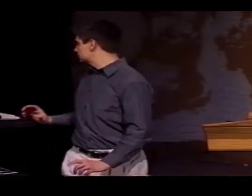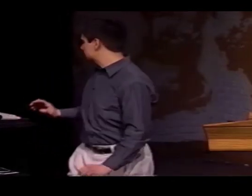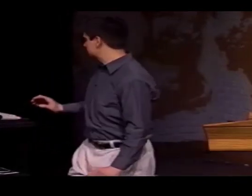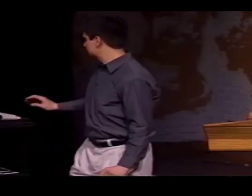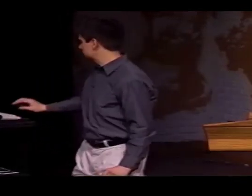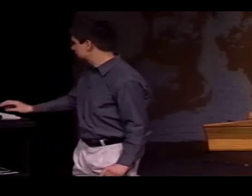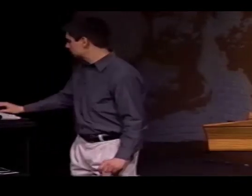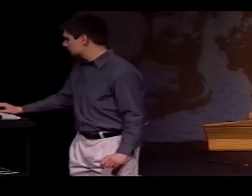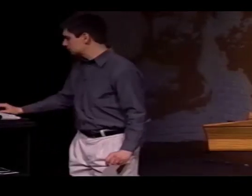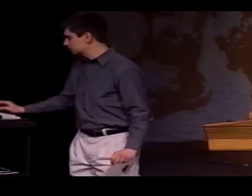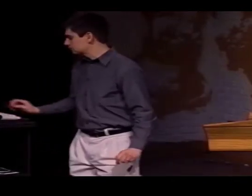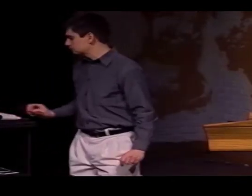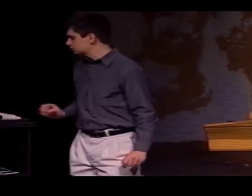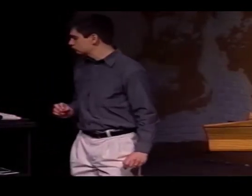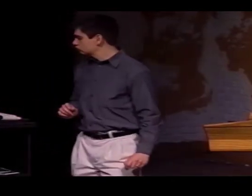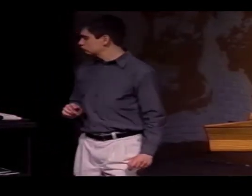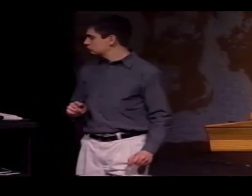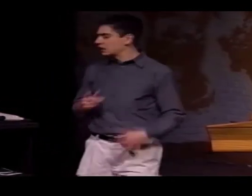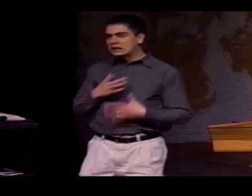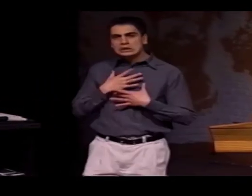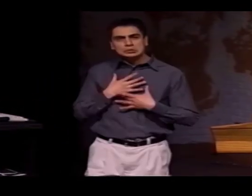YOUR HEAD COMES FORWARD AND YOUR BROWS ARE FURROWED.